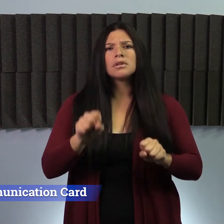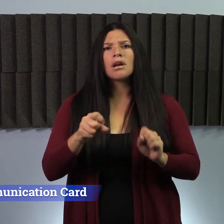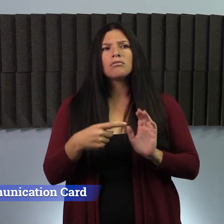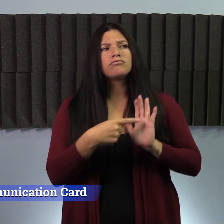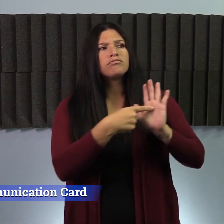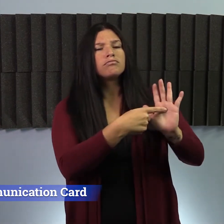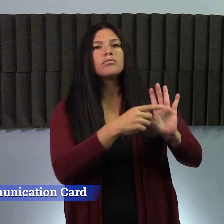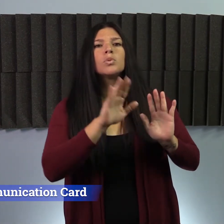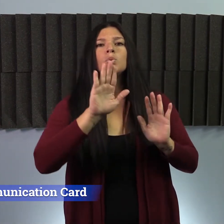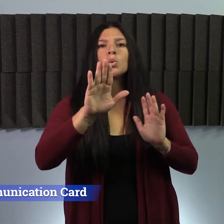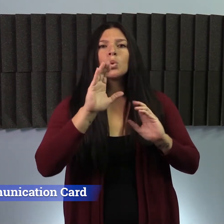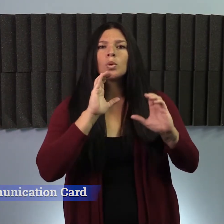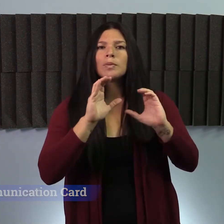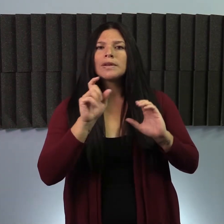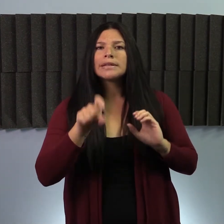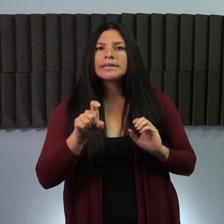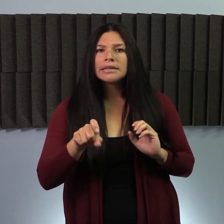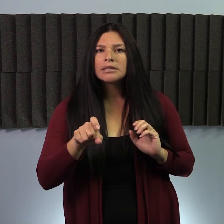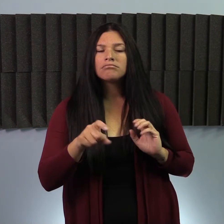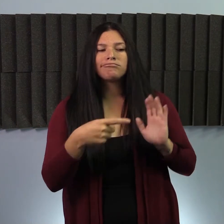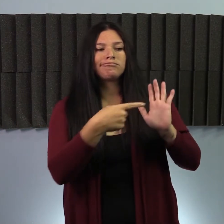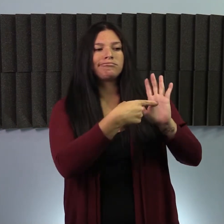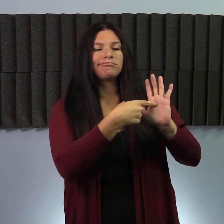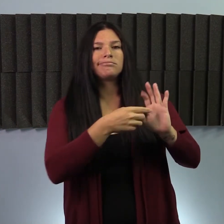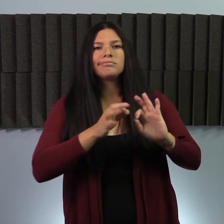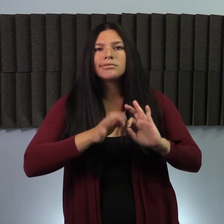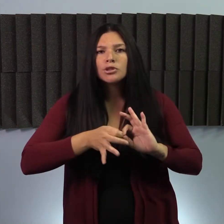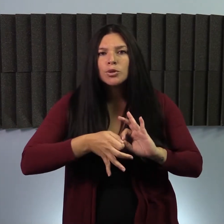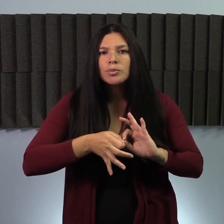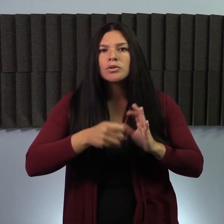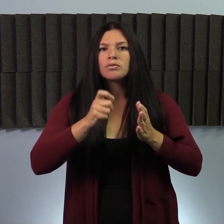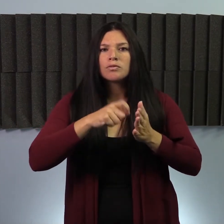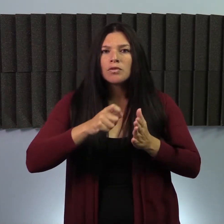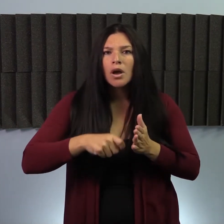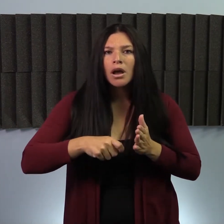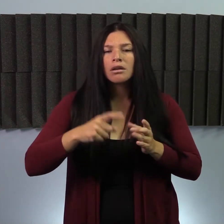You can indicate on this card your communication needs -- if you want an